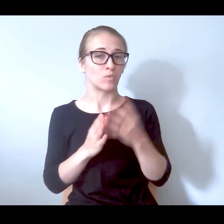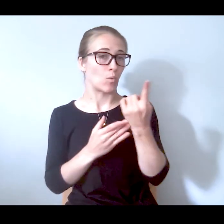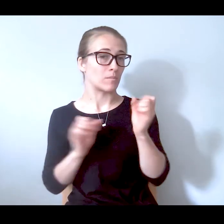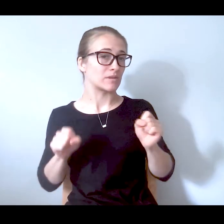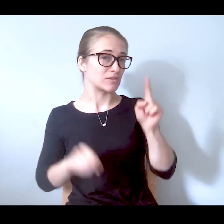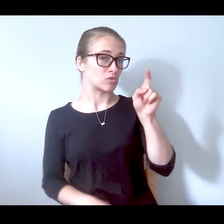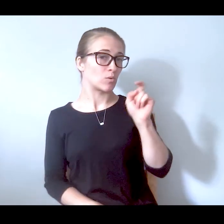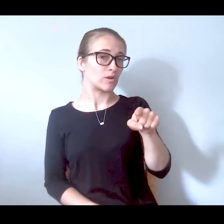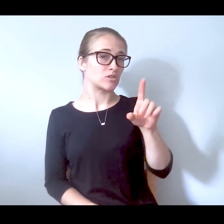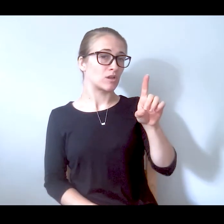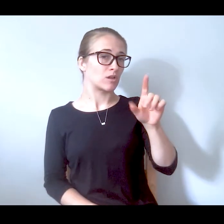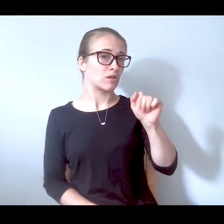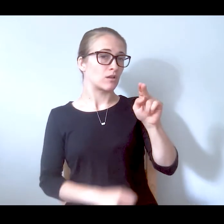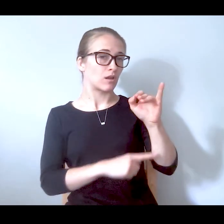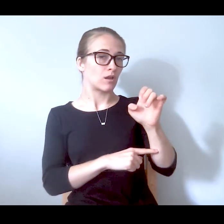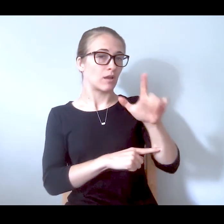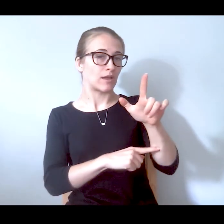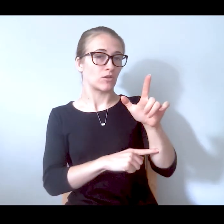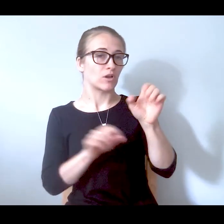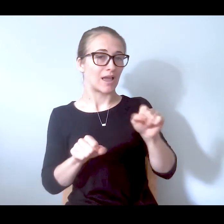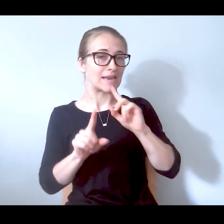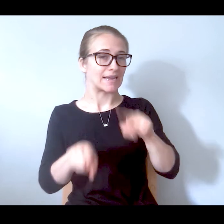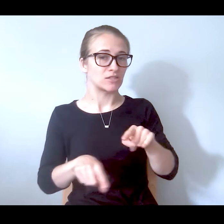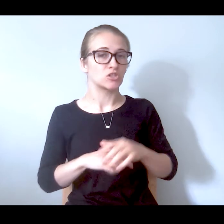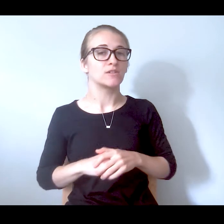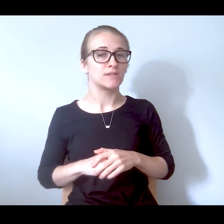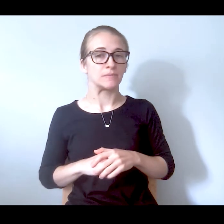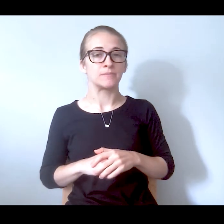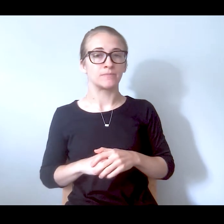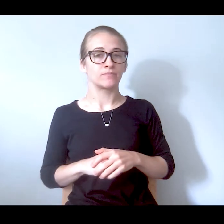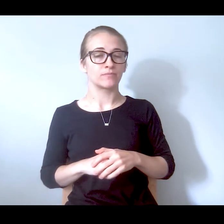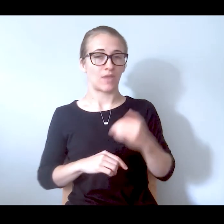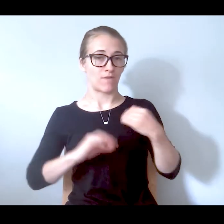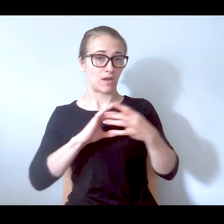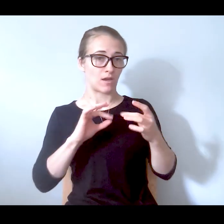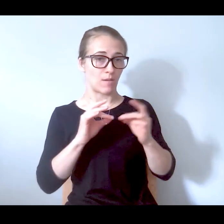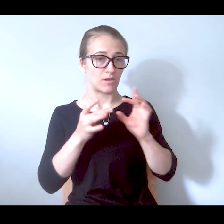question that Daniel could maybe answer. I think you said that there was a comment that the respite